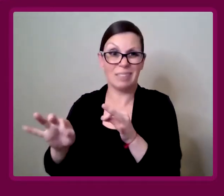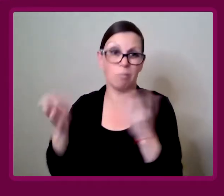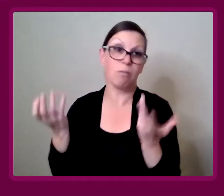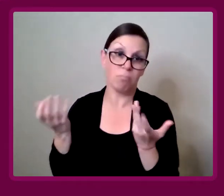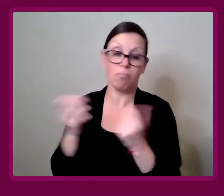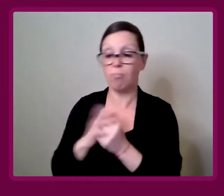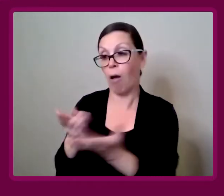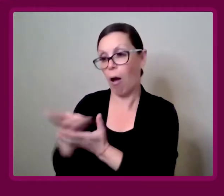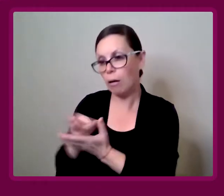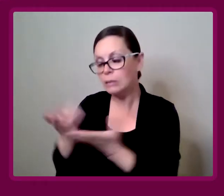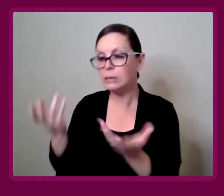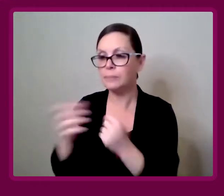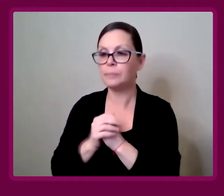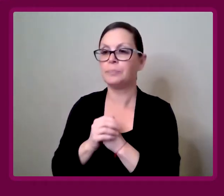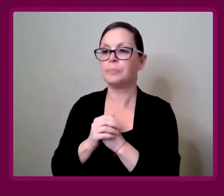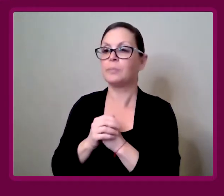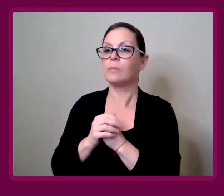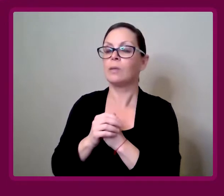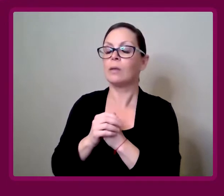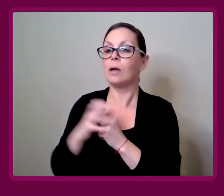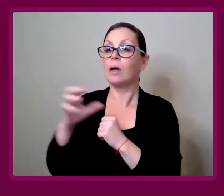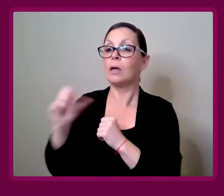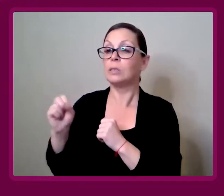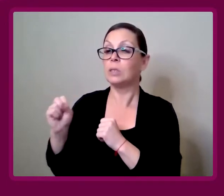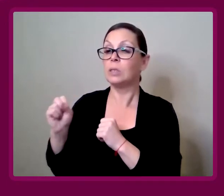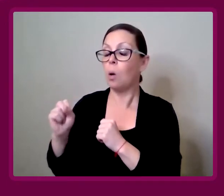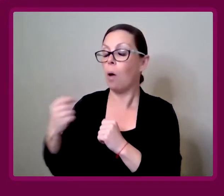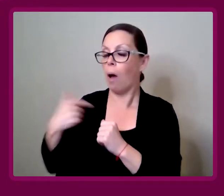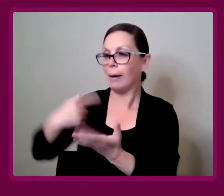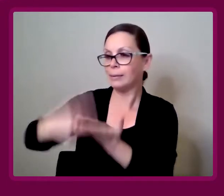science. Amy Francis-Smith: I talk about accessible and inclusive design.